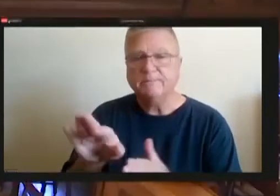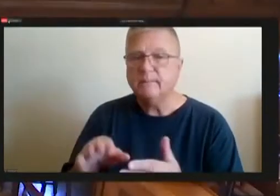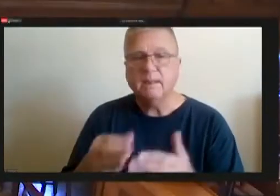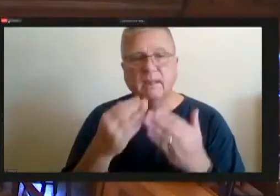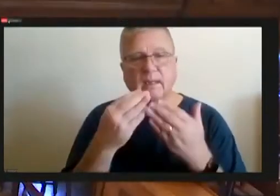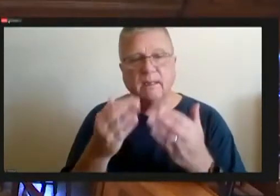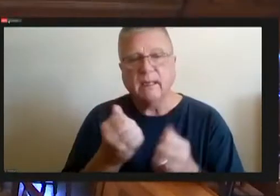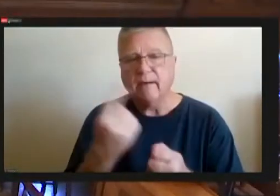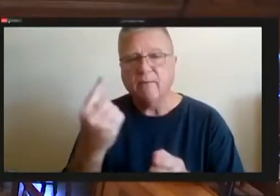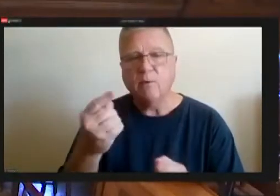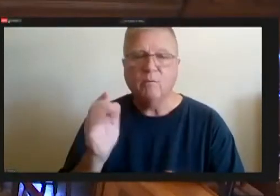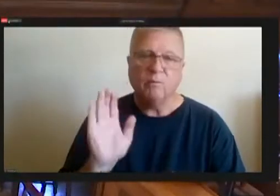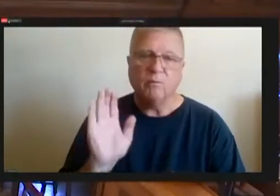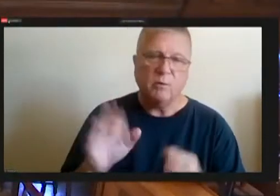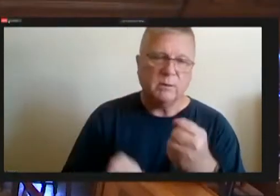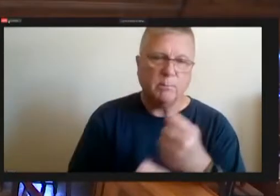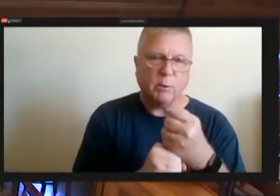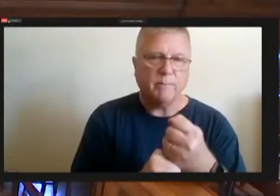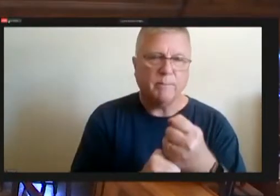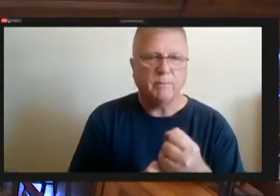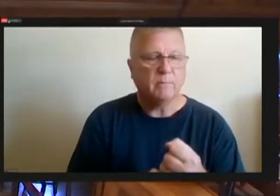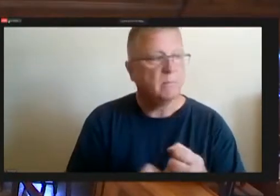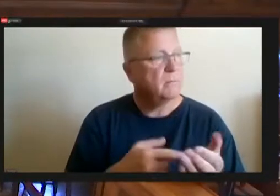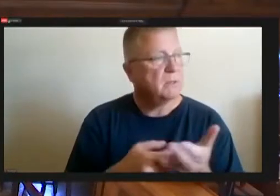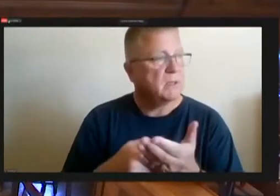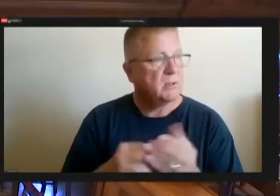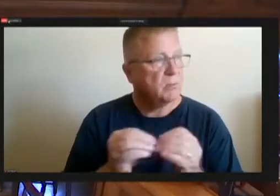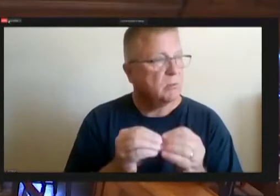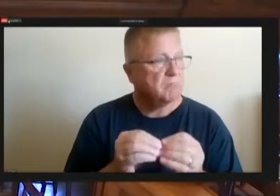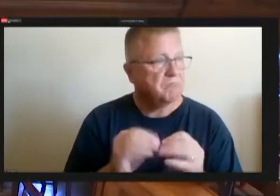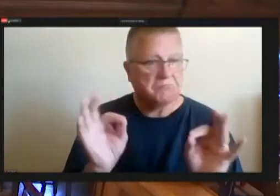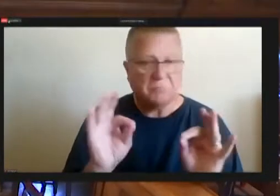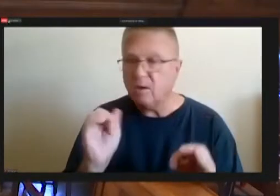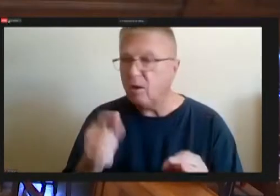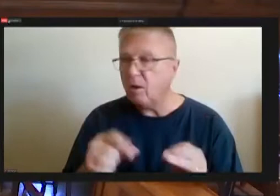Seeing none, all those in favor say aye. Aye.